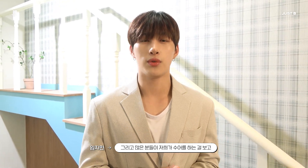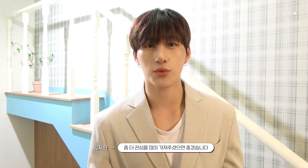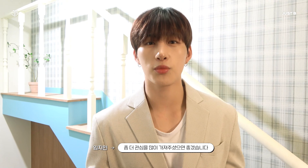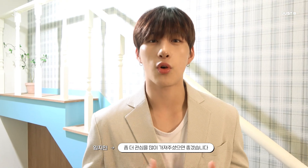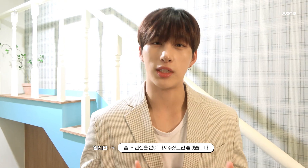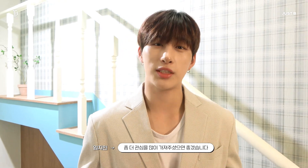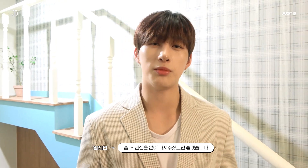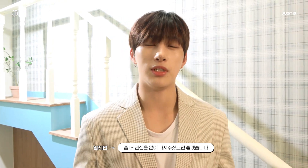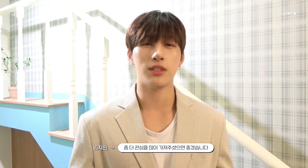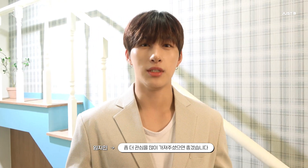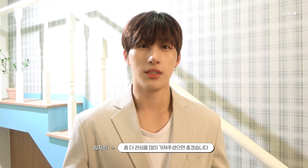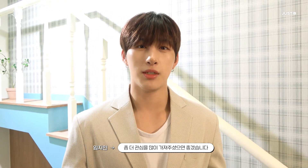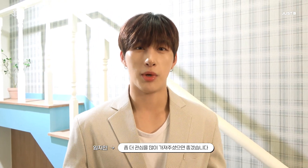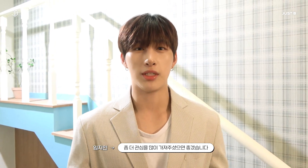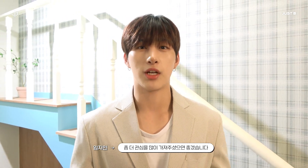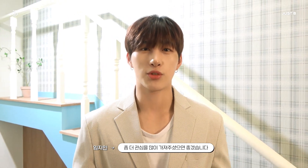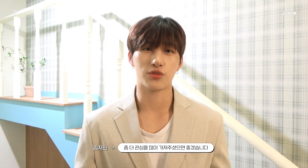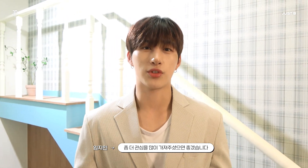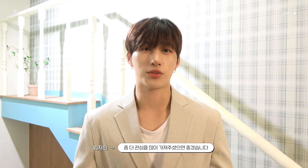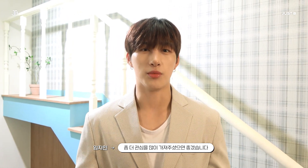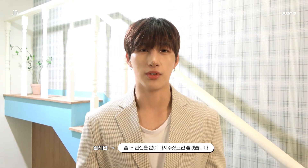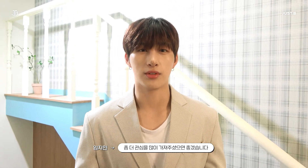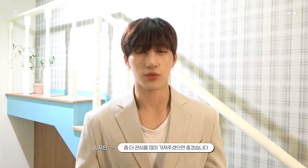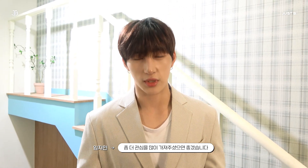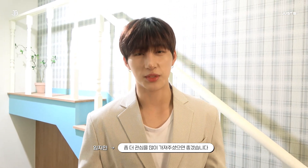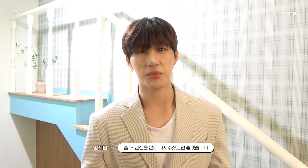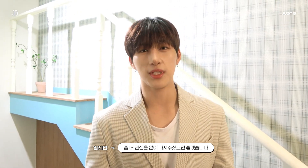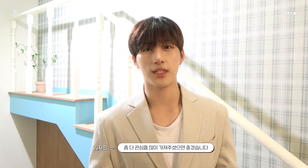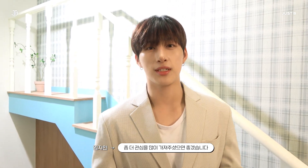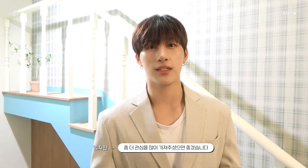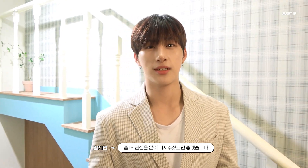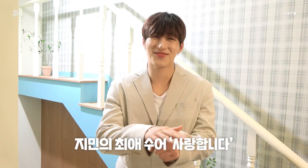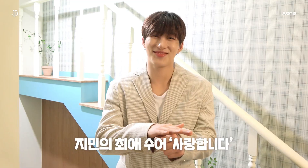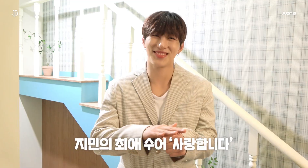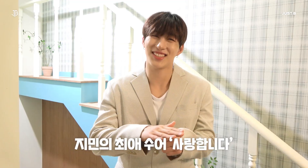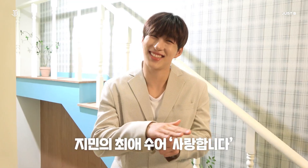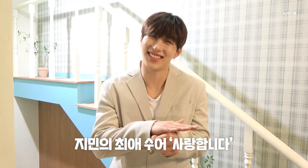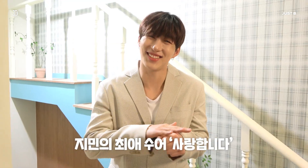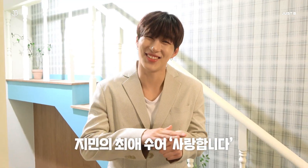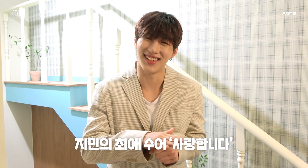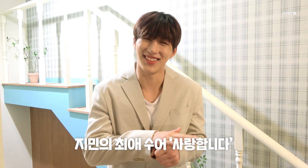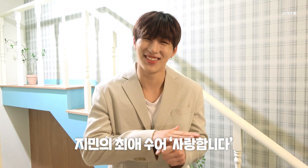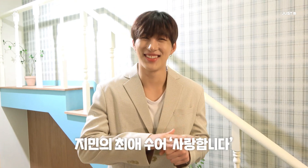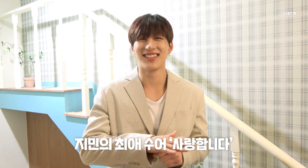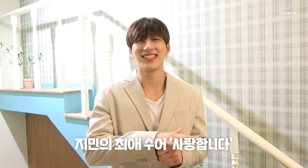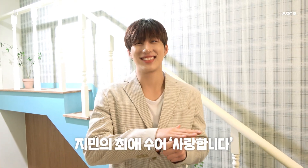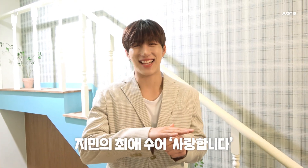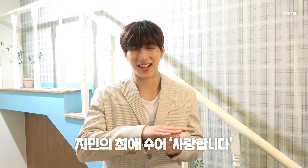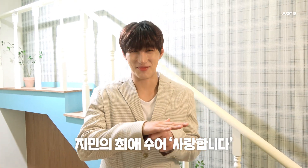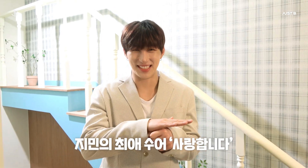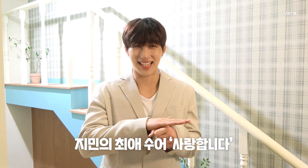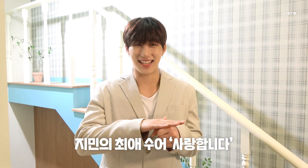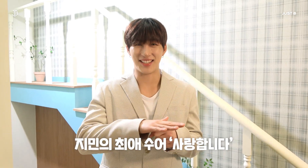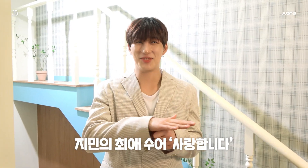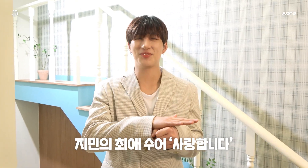and take more interest in sign language [JIMIN's favorite sign language: I love you] This is my favorite I love you